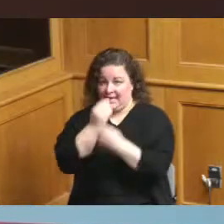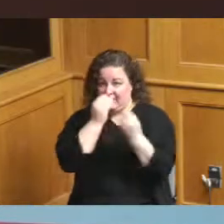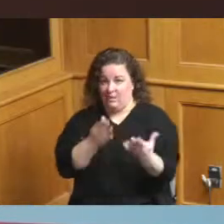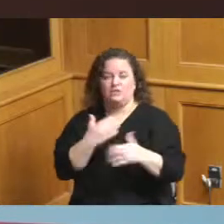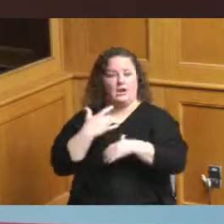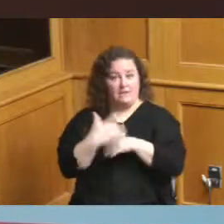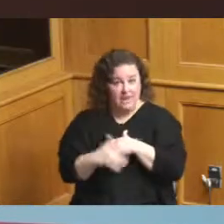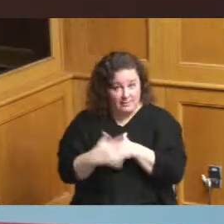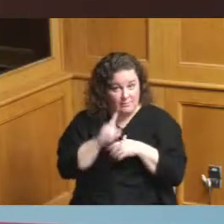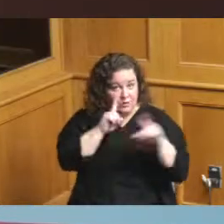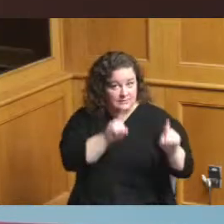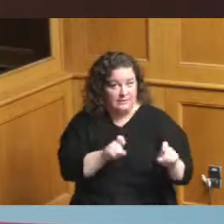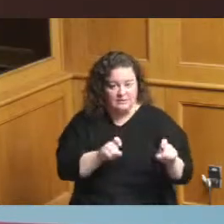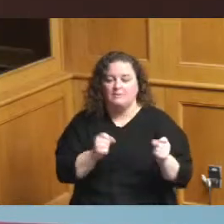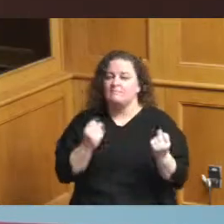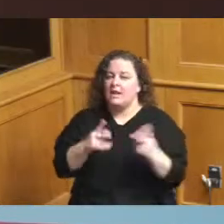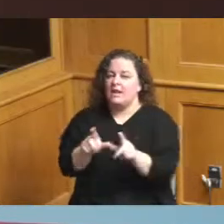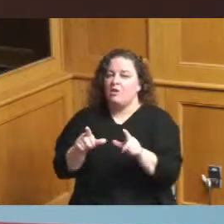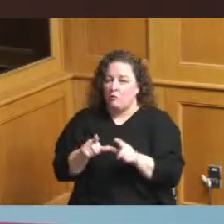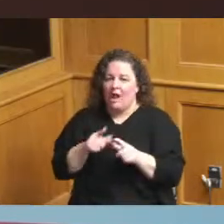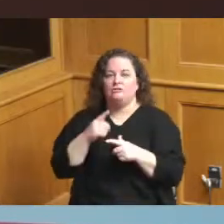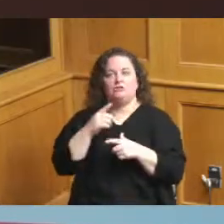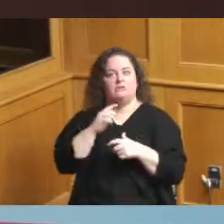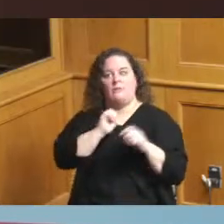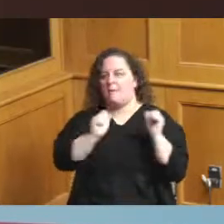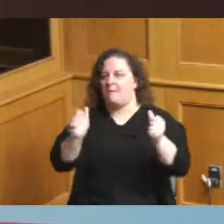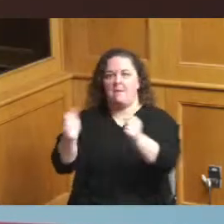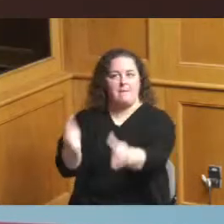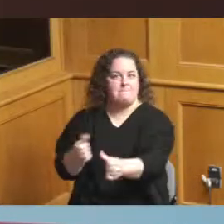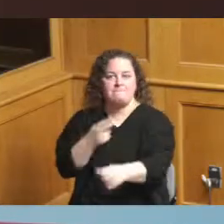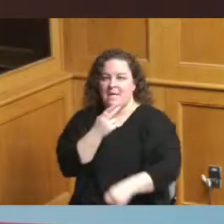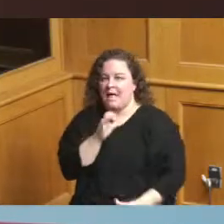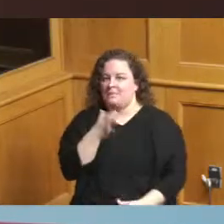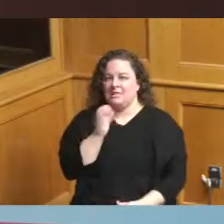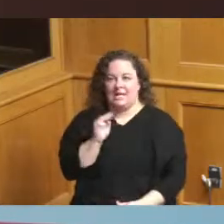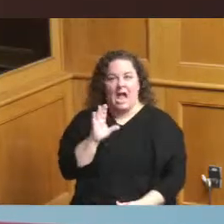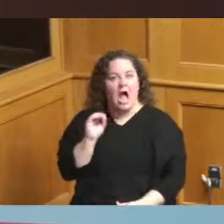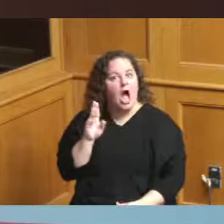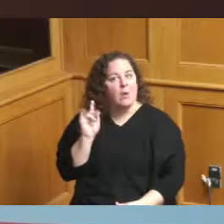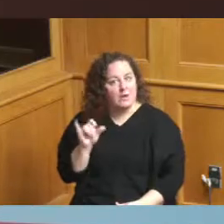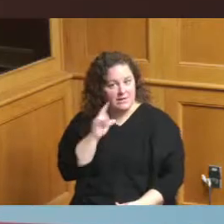plenty of locations everywhere in Hamilton County for getting the vaccine I will stop there and turn